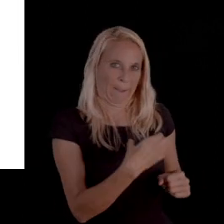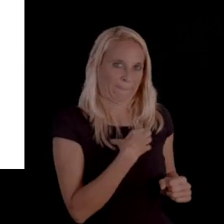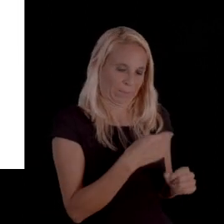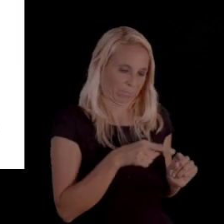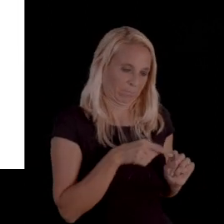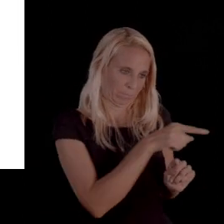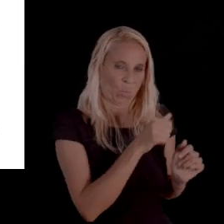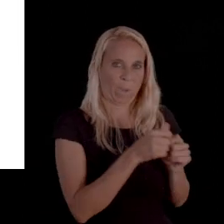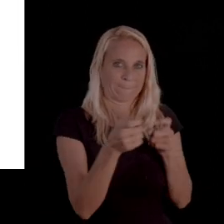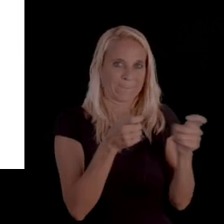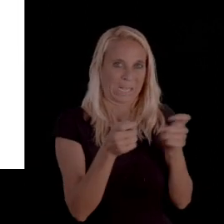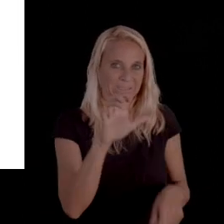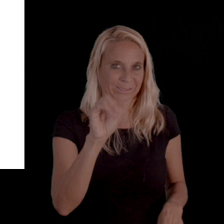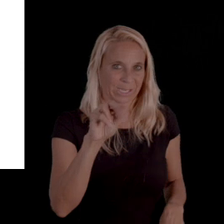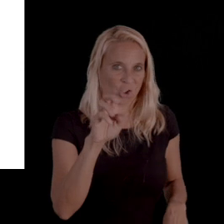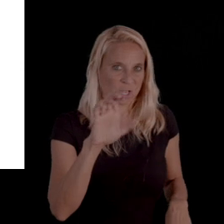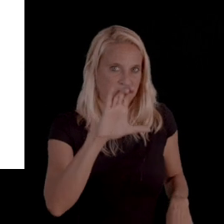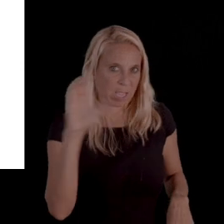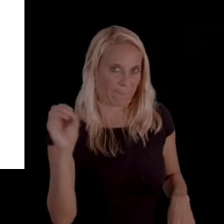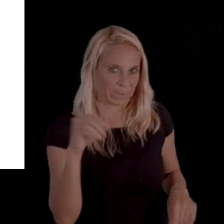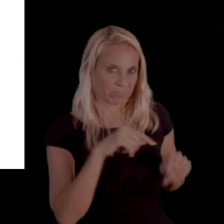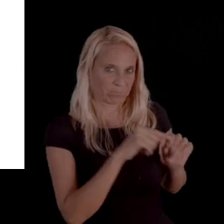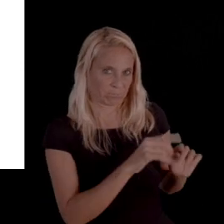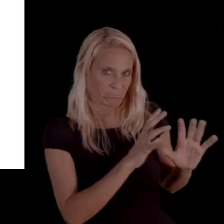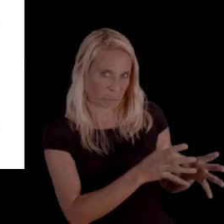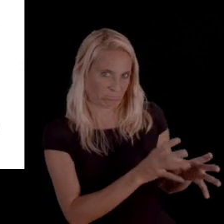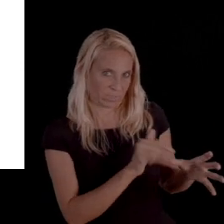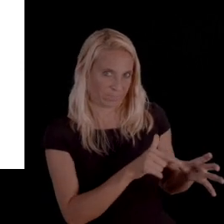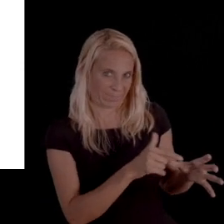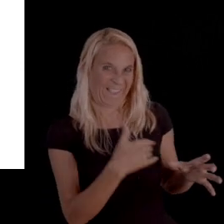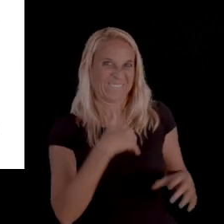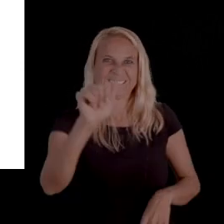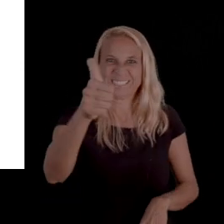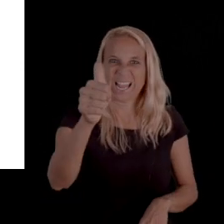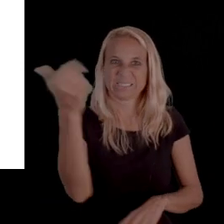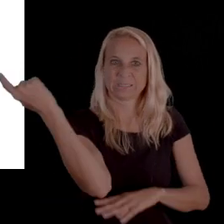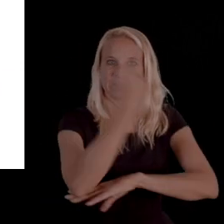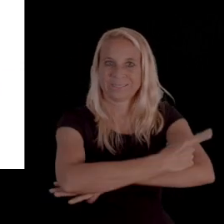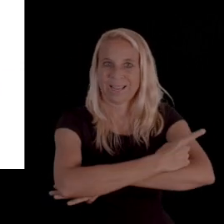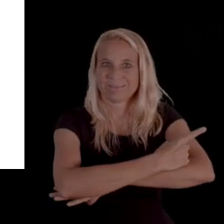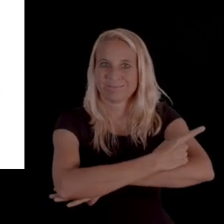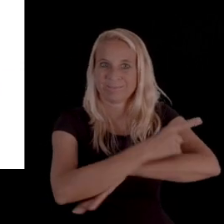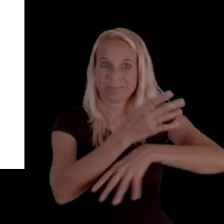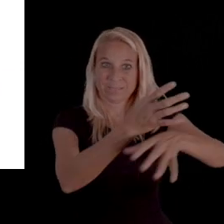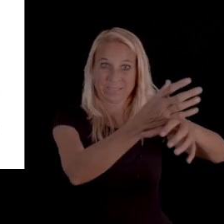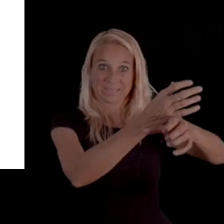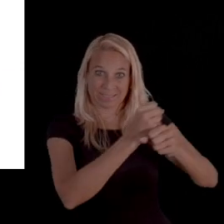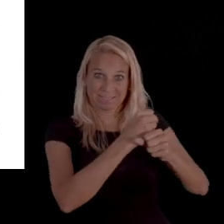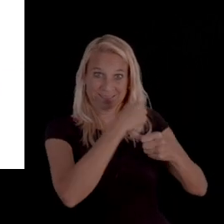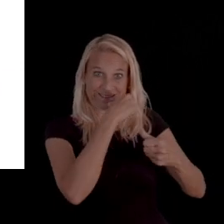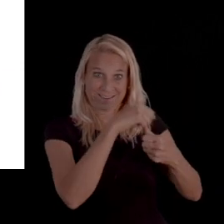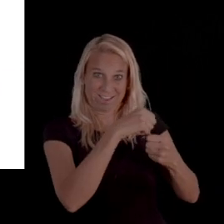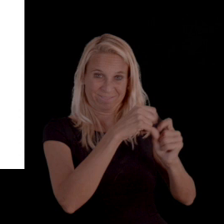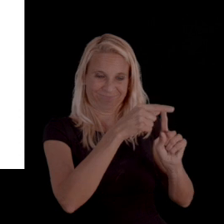directly with this managed care company. You have 10 days from the date you received the letter